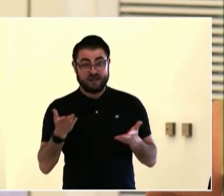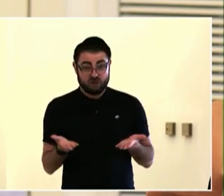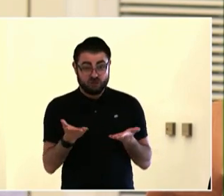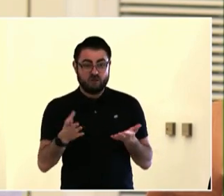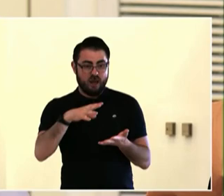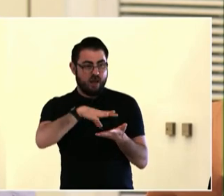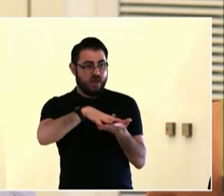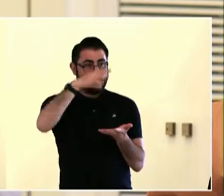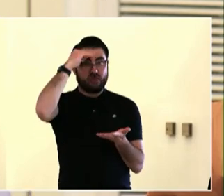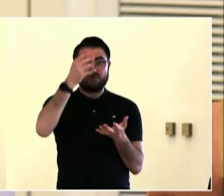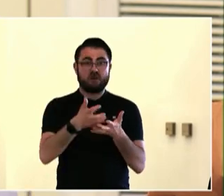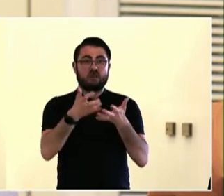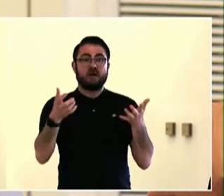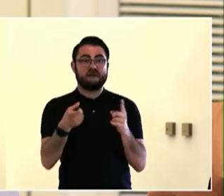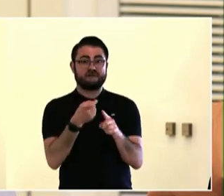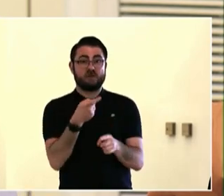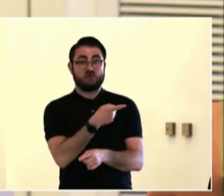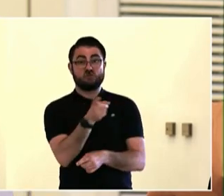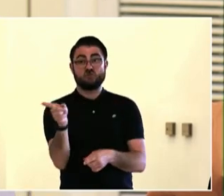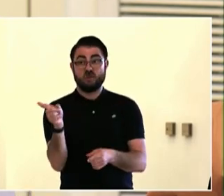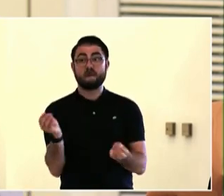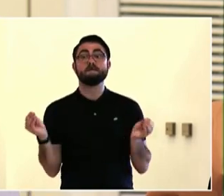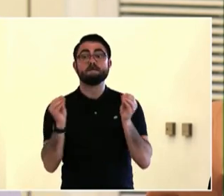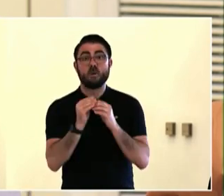encouragements, please don't --